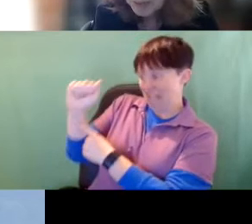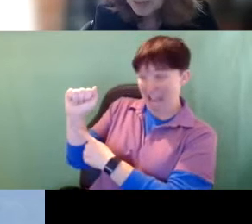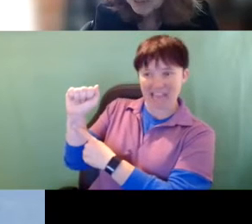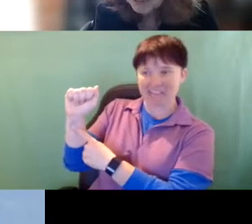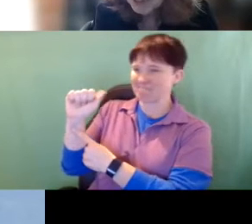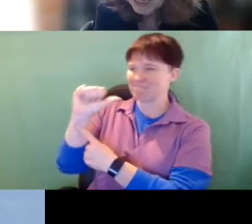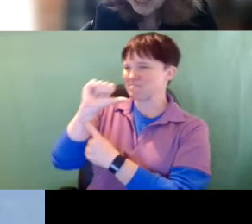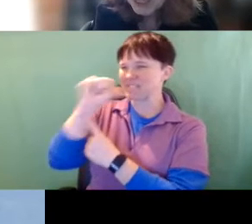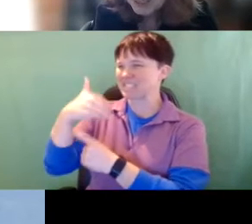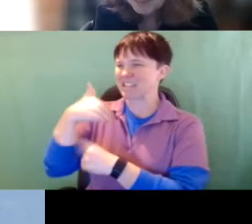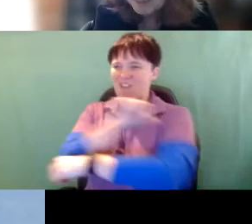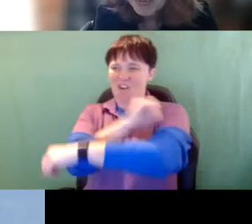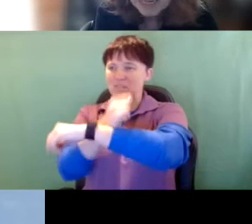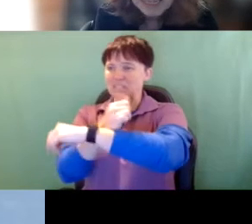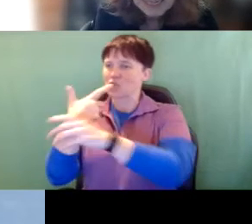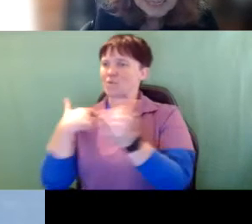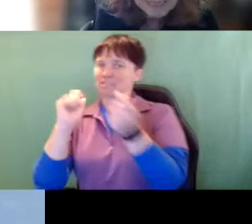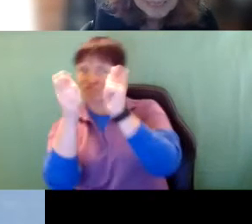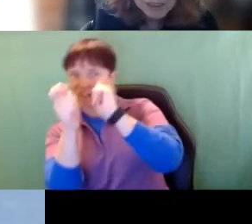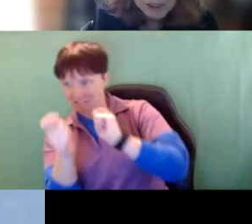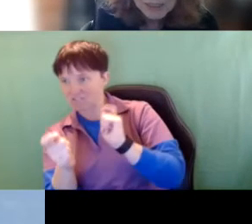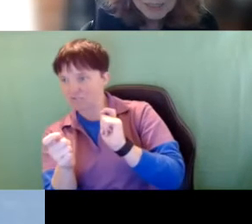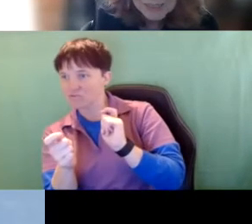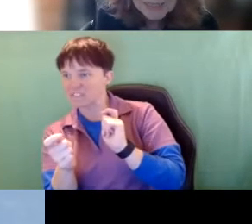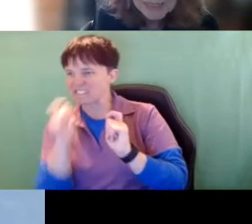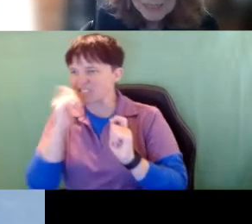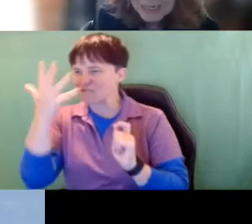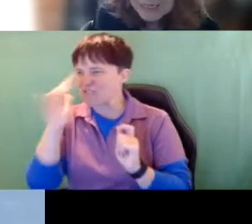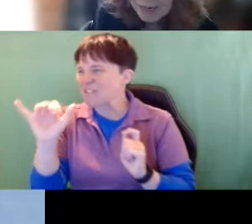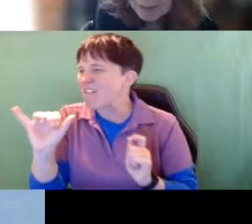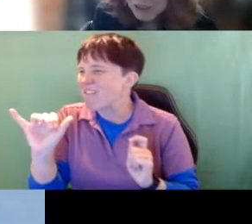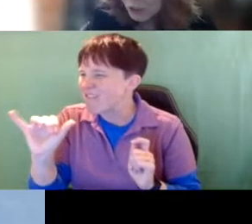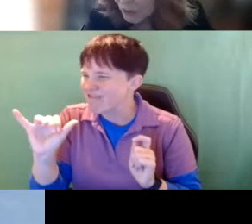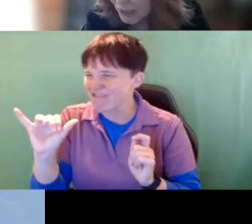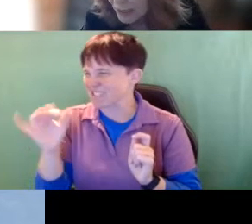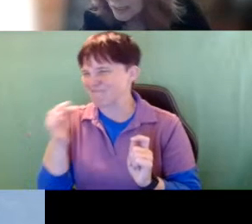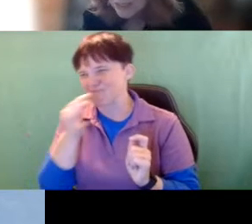So that those changes can be made and it doesn't look like it's any anytime soon